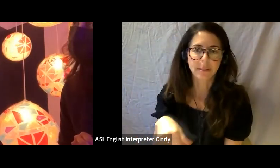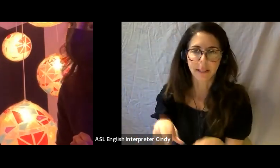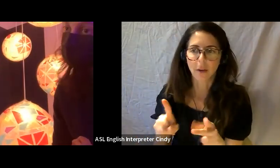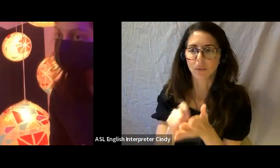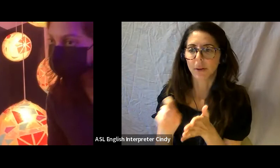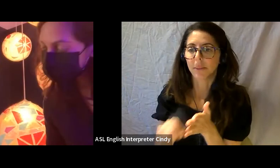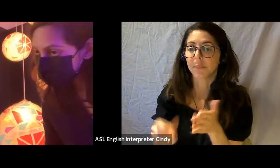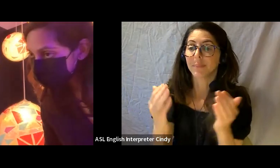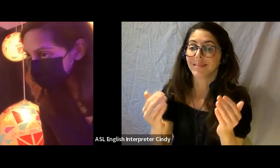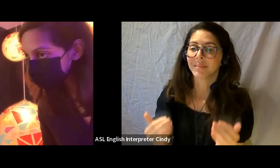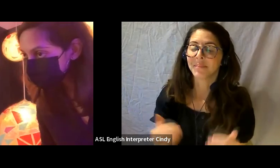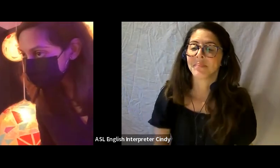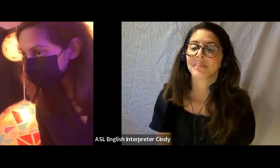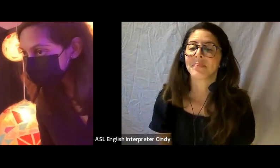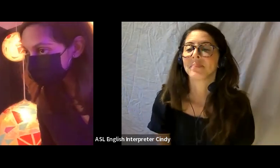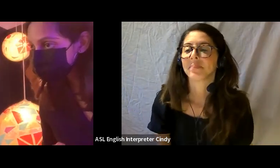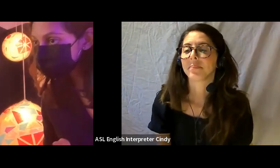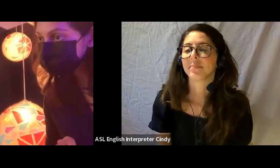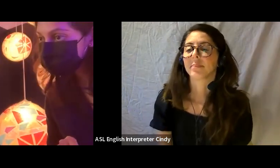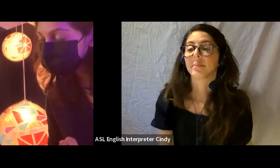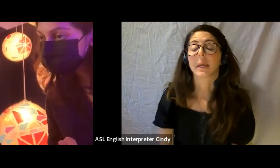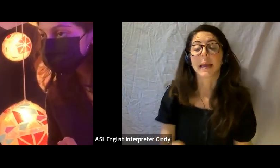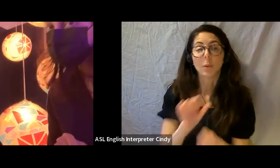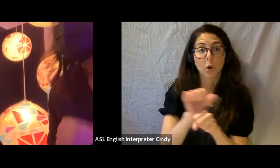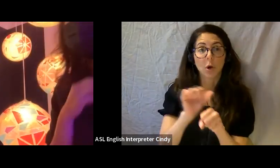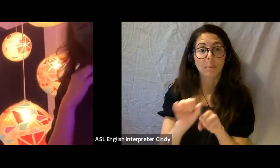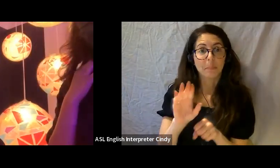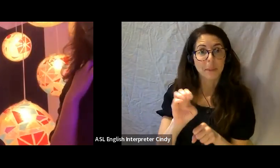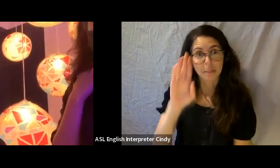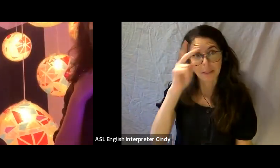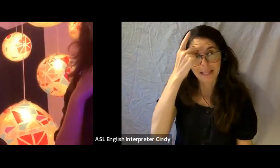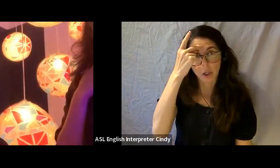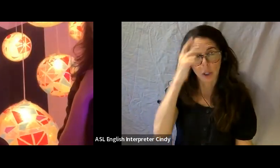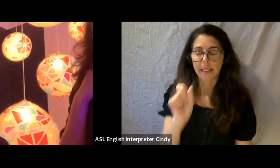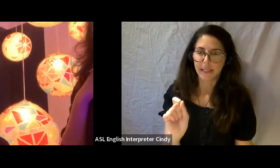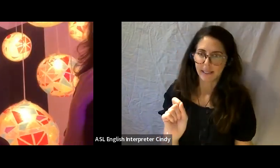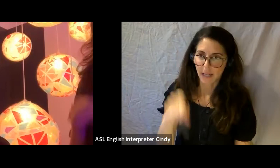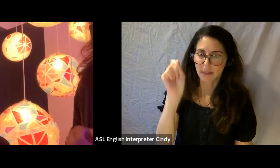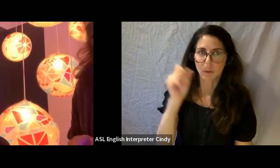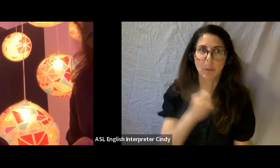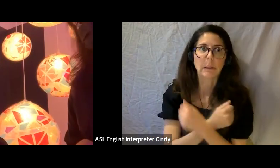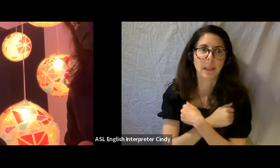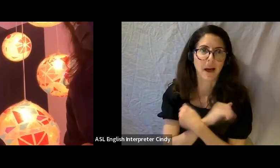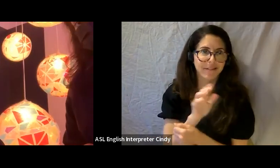The next question: Can the work be political in theme? Definitely, we would love for the work to be political in theme.